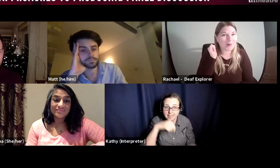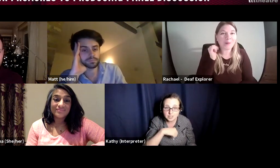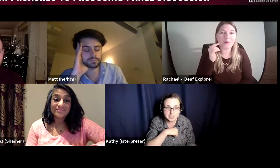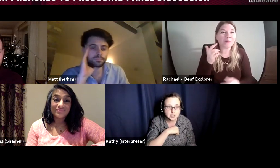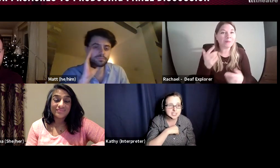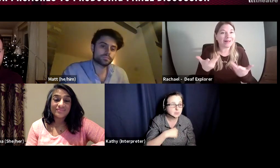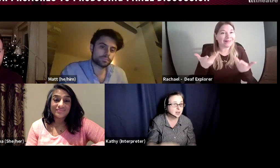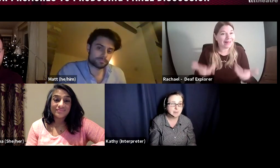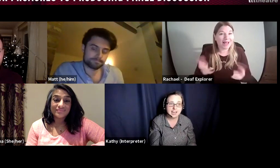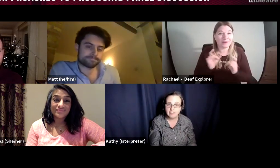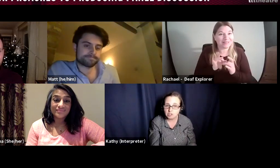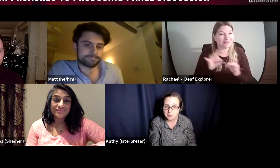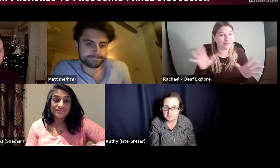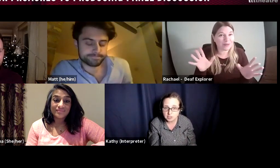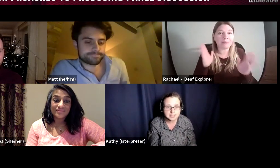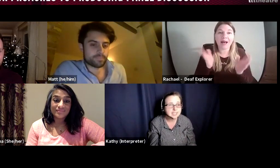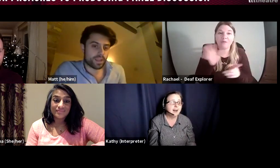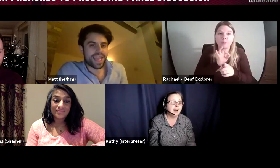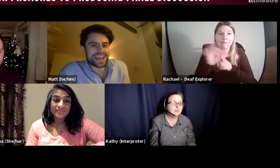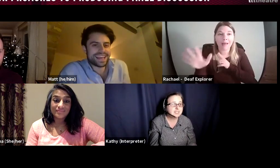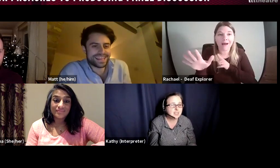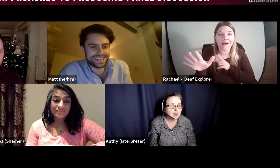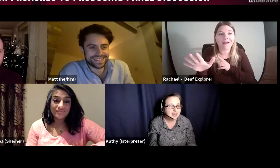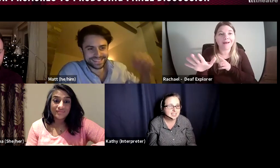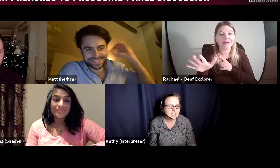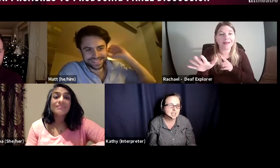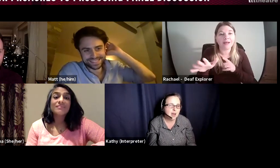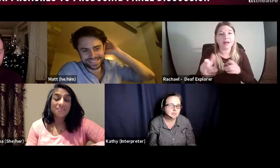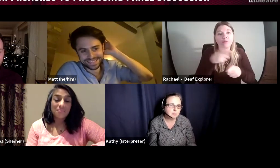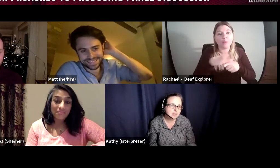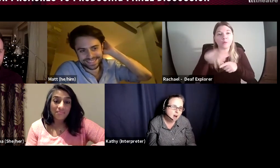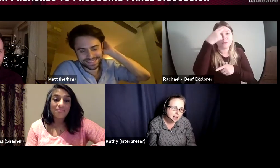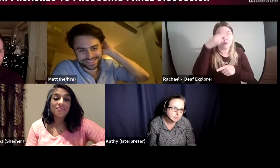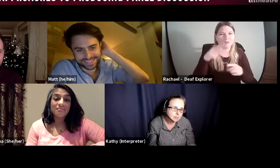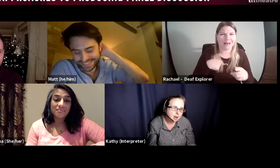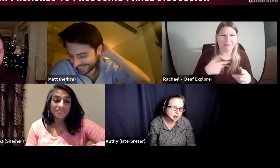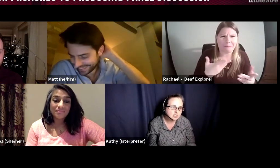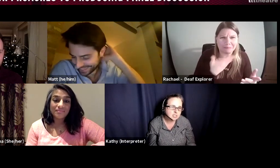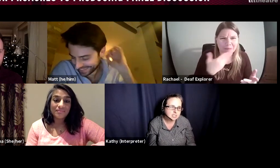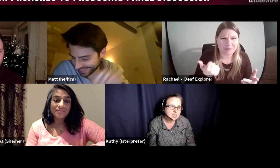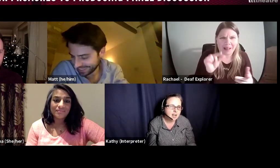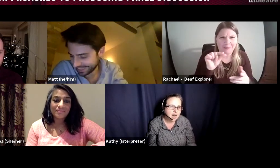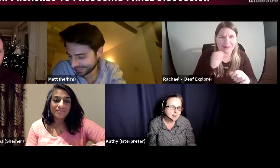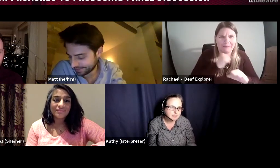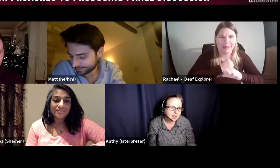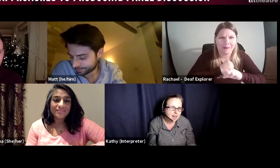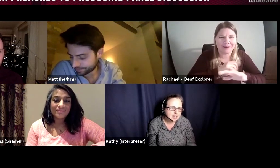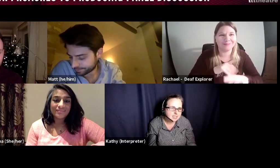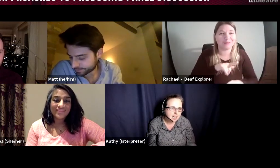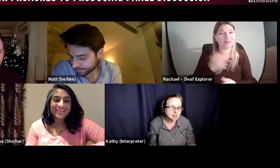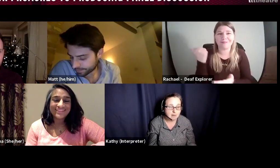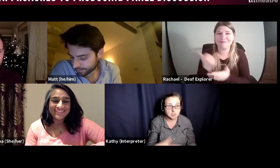2021, I paid £500 to do it! So, yes, you have to apply if people are interested. And sorry